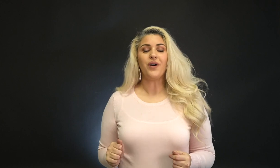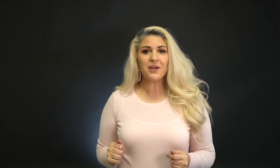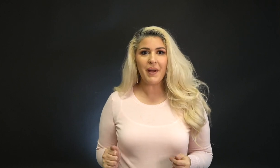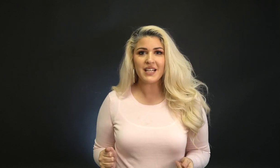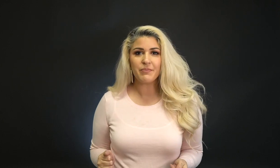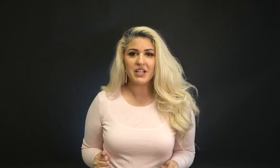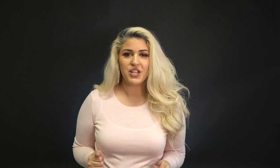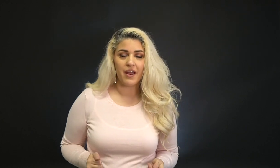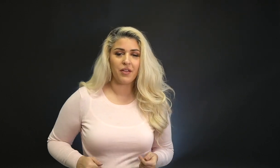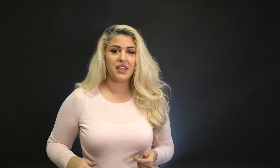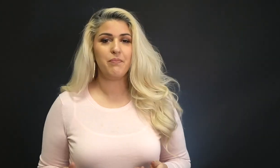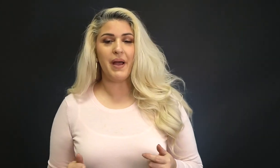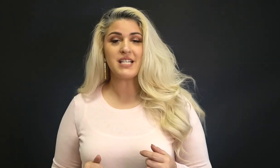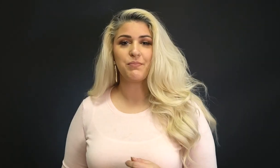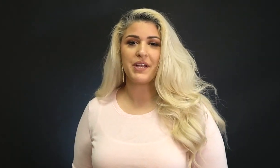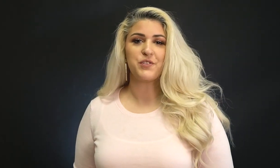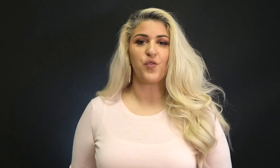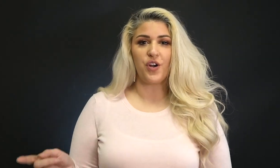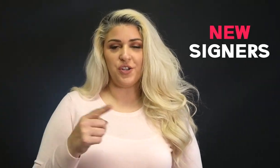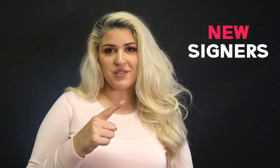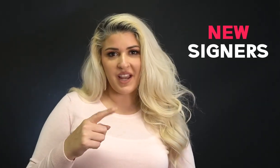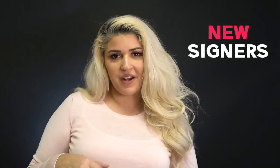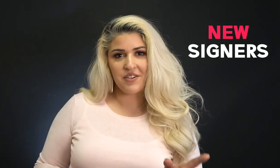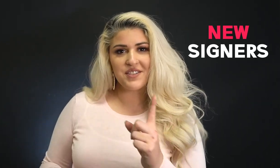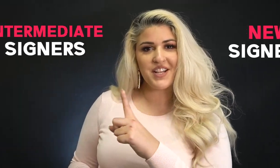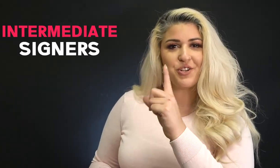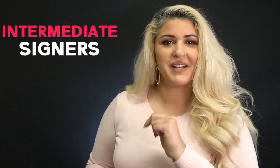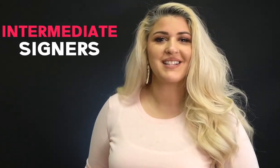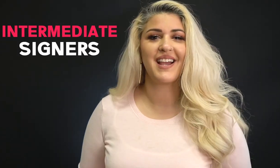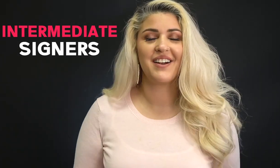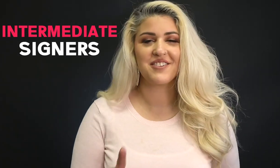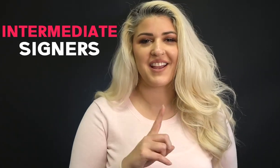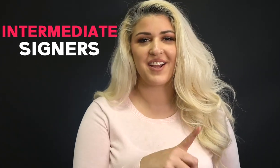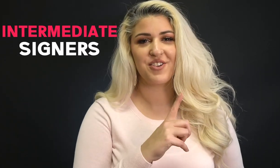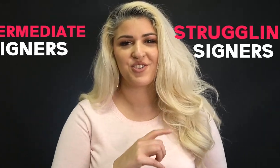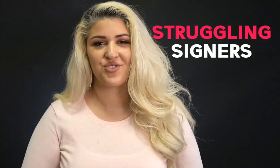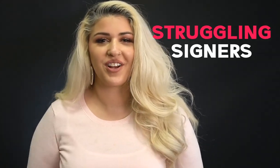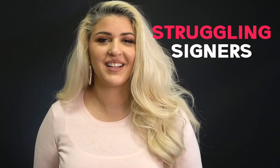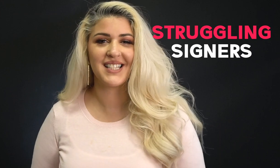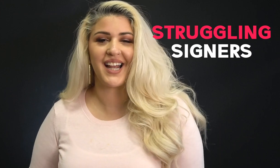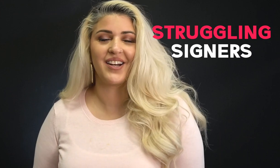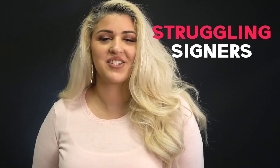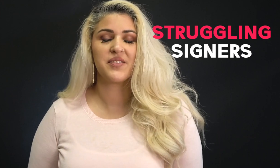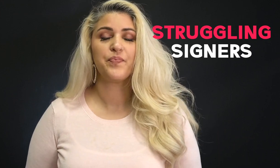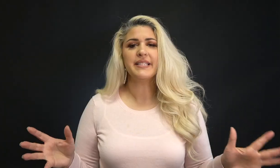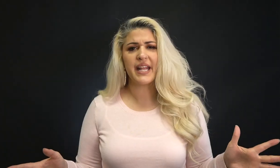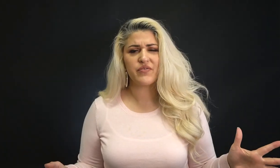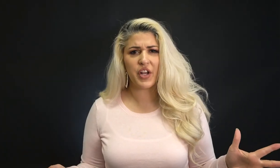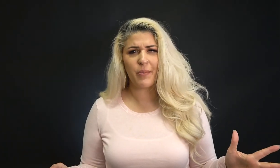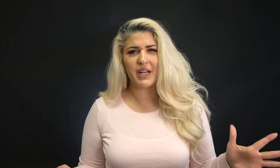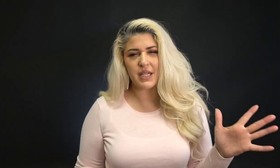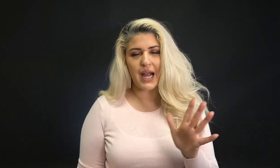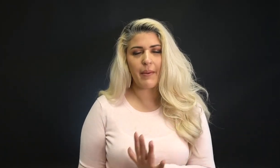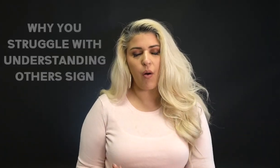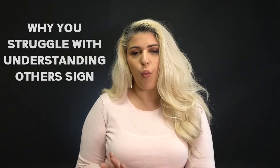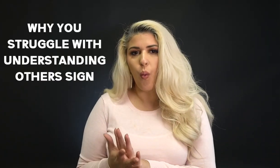Welcome back to my channel, the best place for a new signers, intermediate signers, and struggling signers. In today's video, I'm gonna talk about